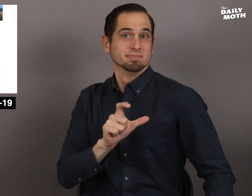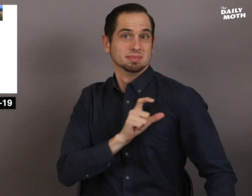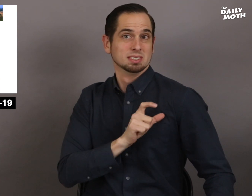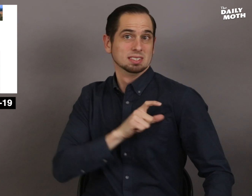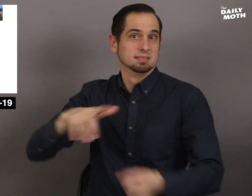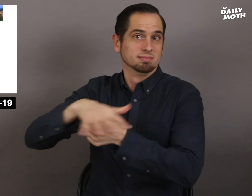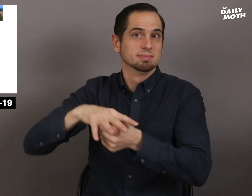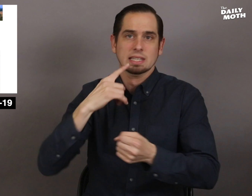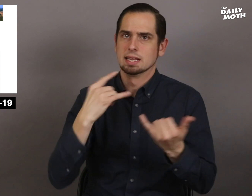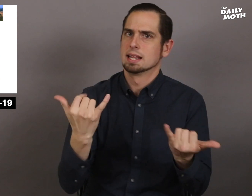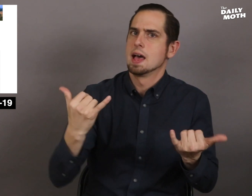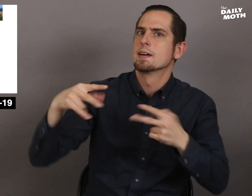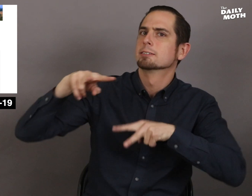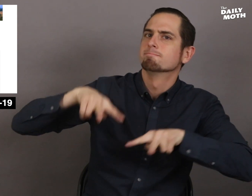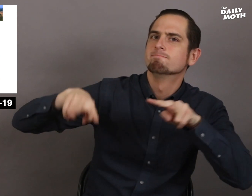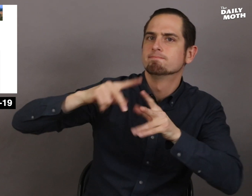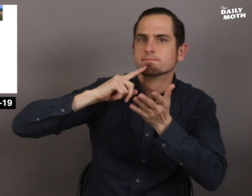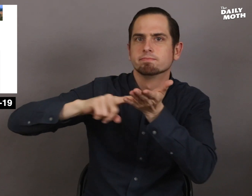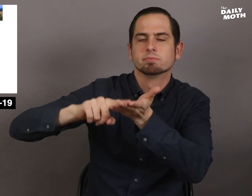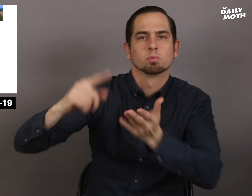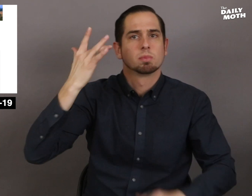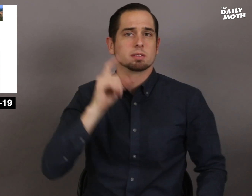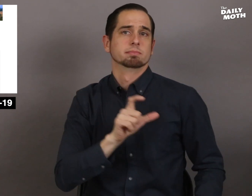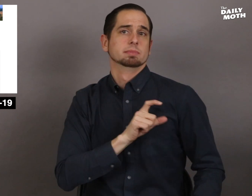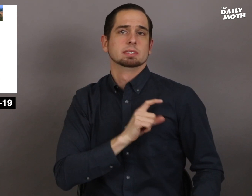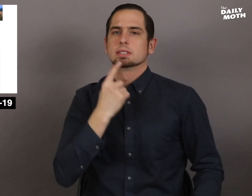Law enforcement said they are looking into it